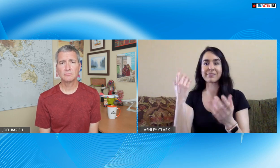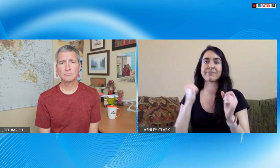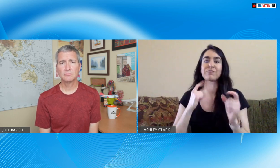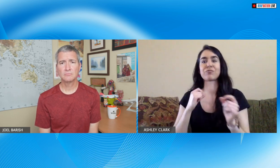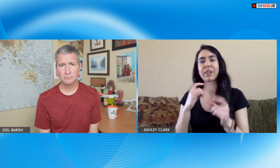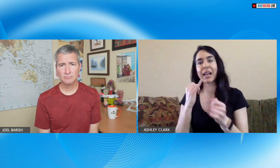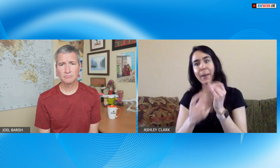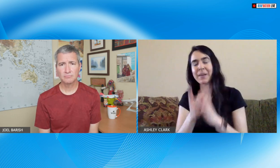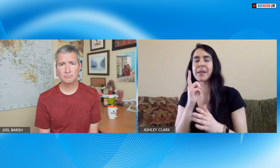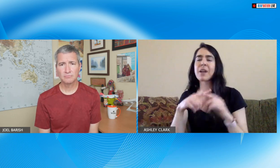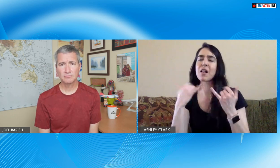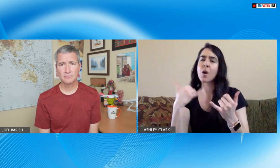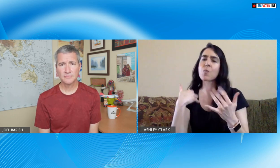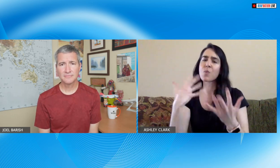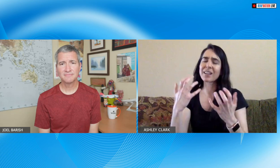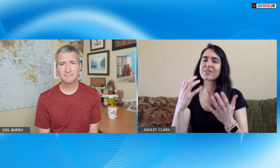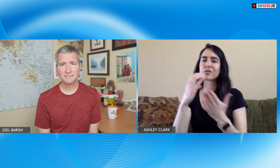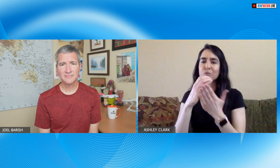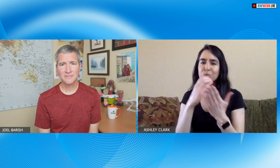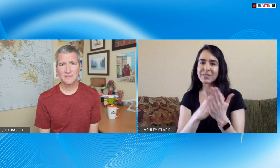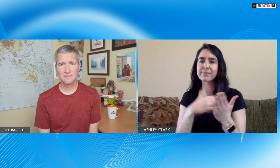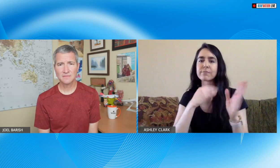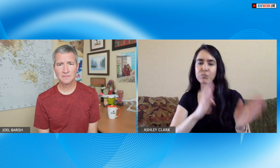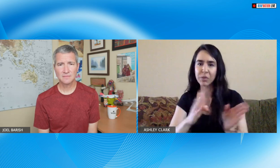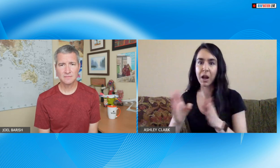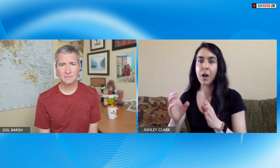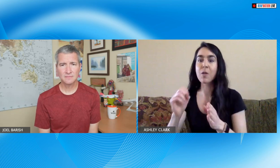plan better you know I've been doing this on the fly like we just talked